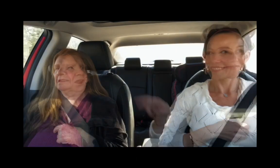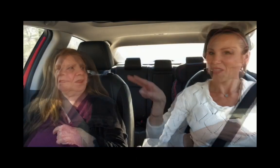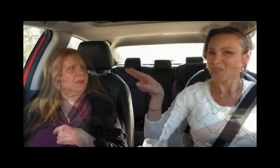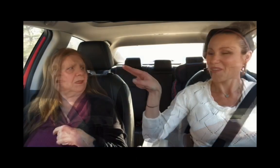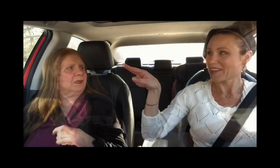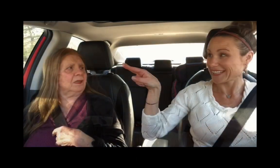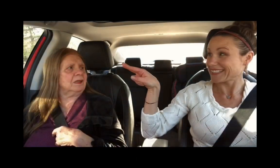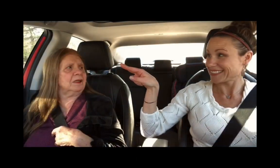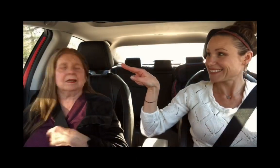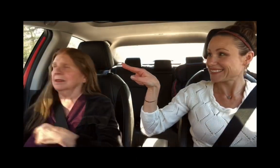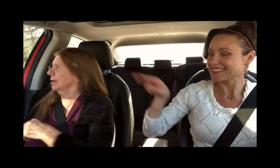See that?